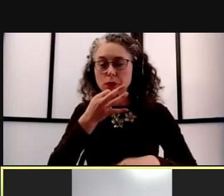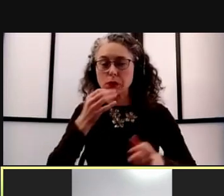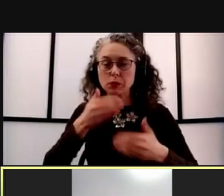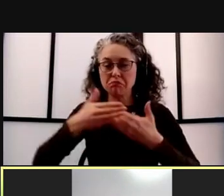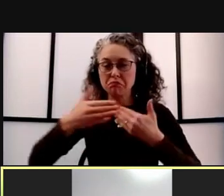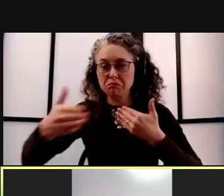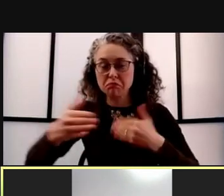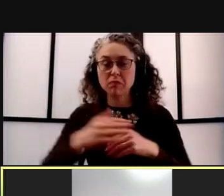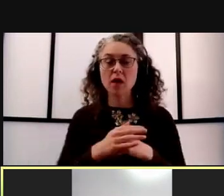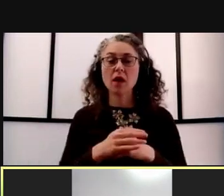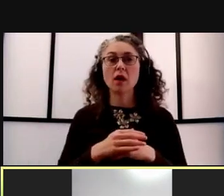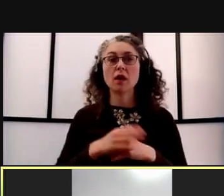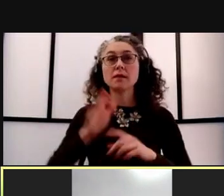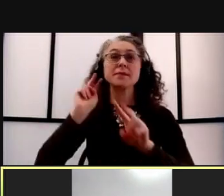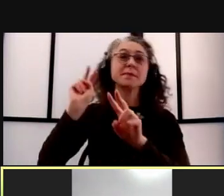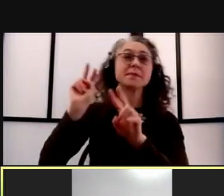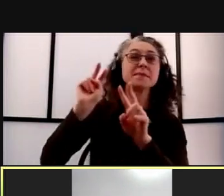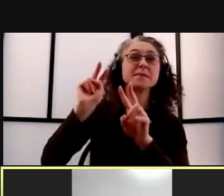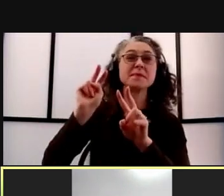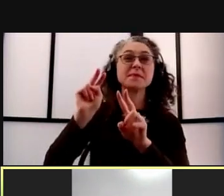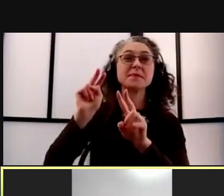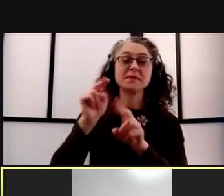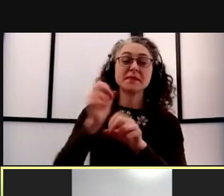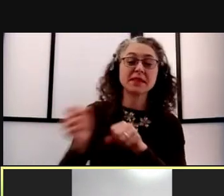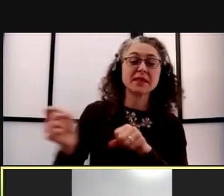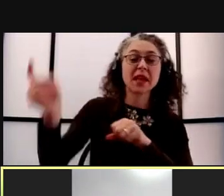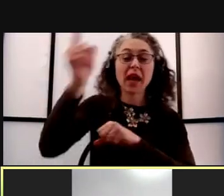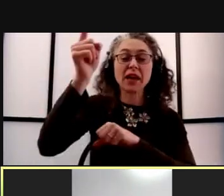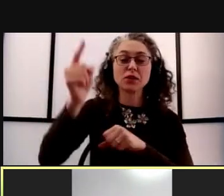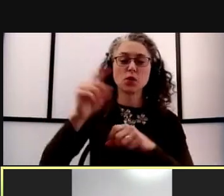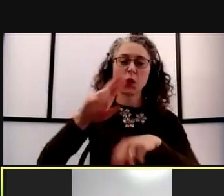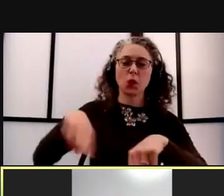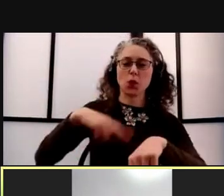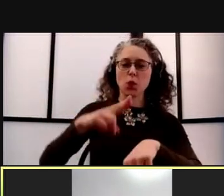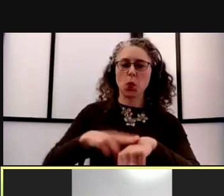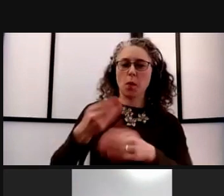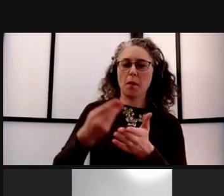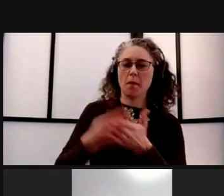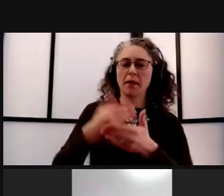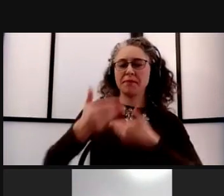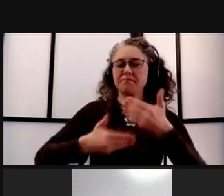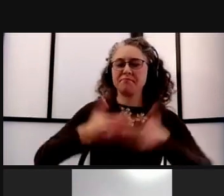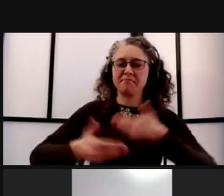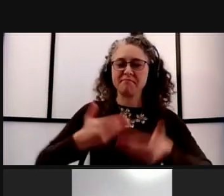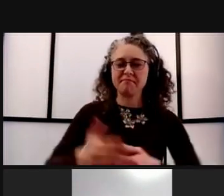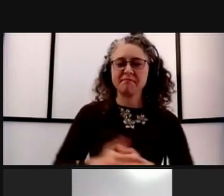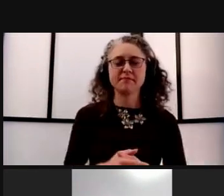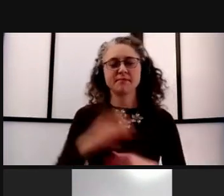to more normal operations in the year ahead. Thank you. Thank you, Susan.